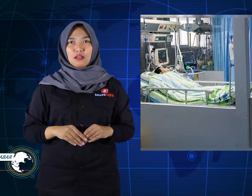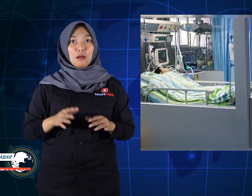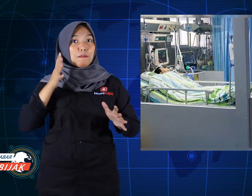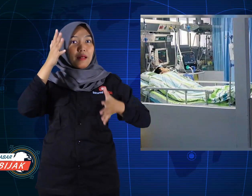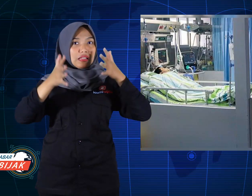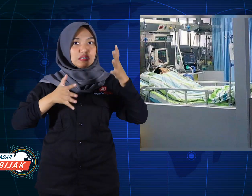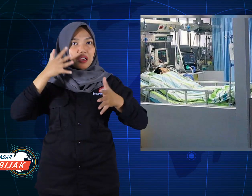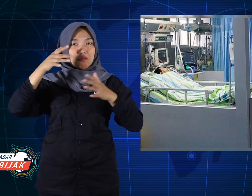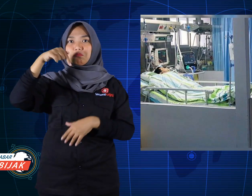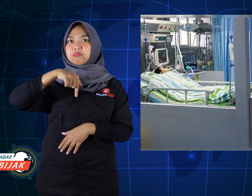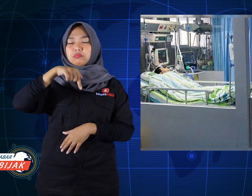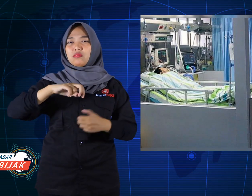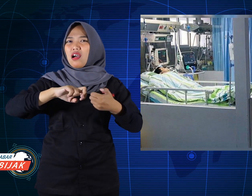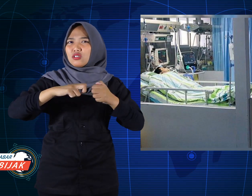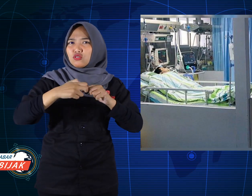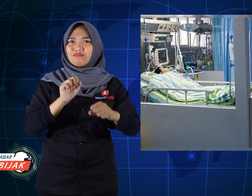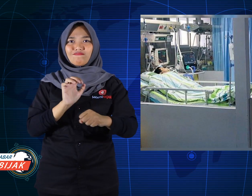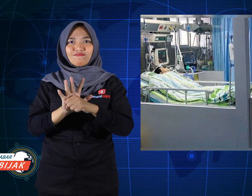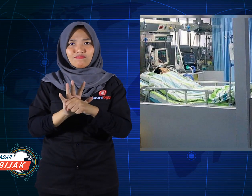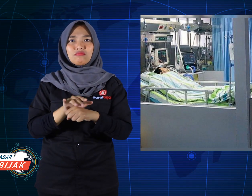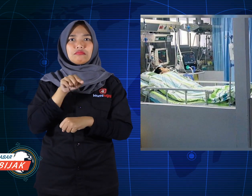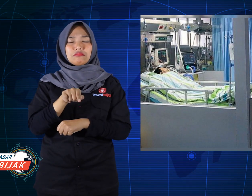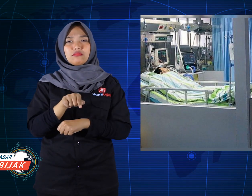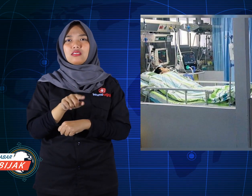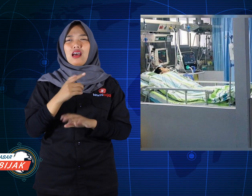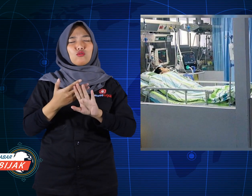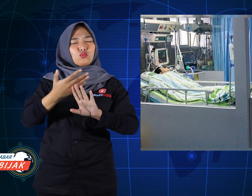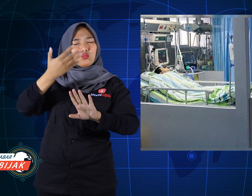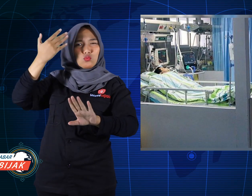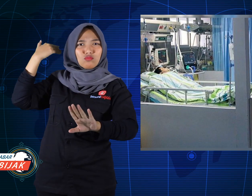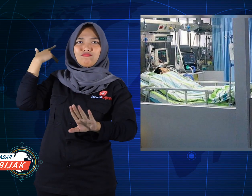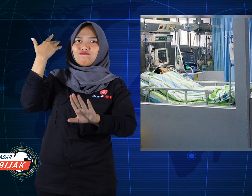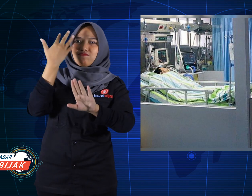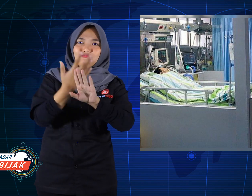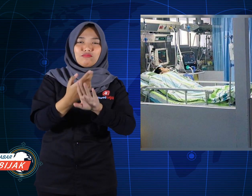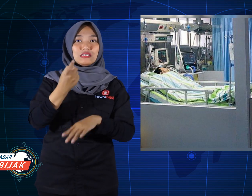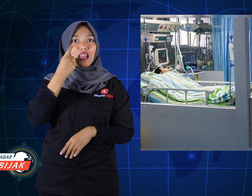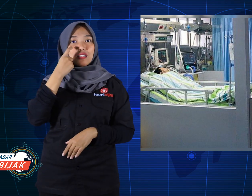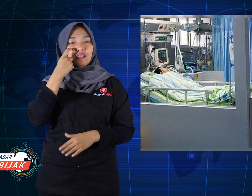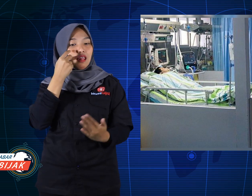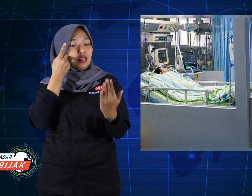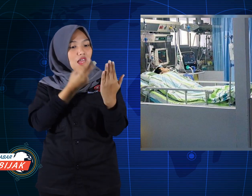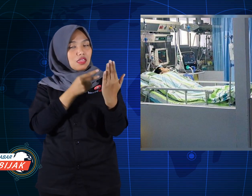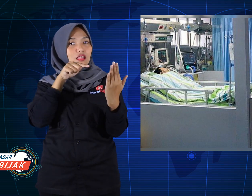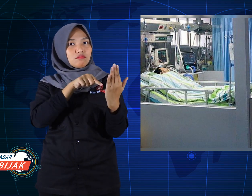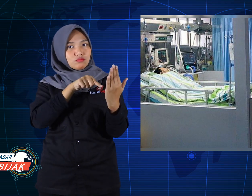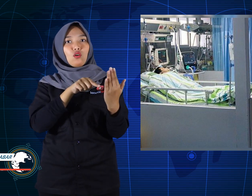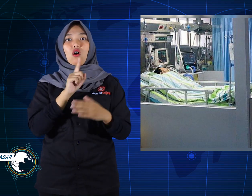In Malaysia, the corona case has long been until now, this last Tuesday,